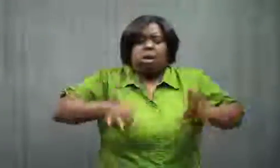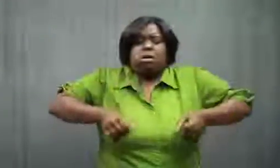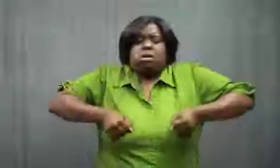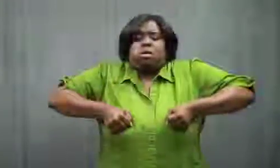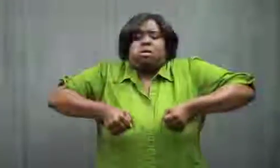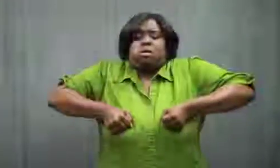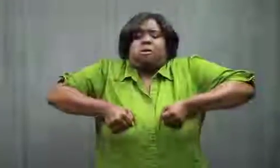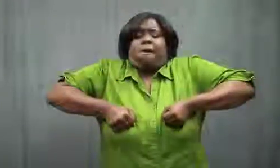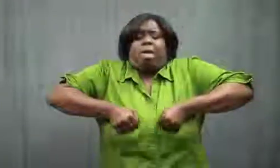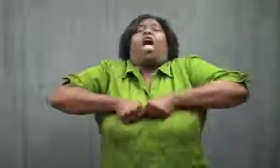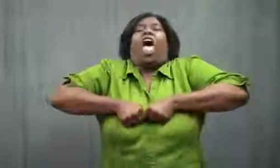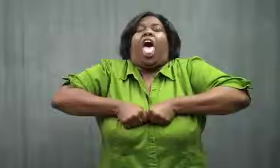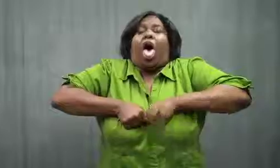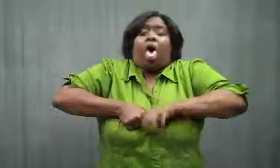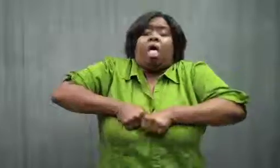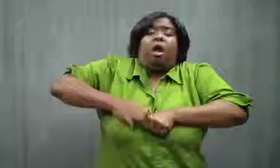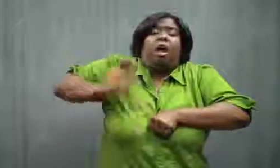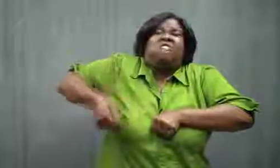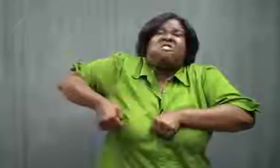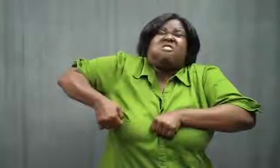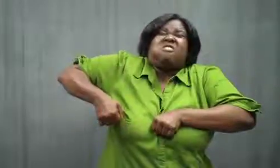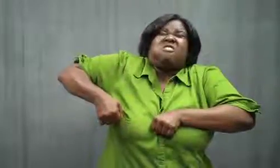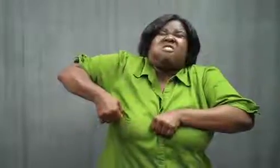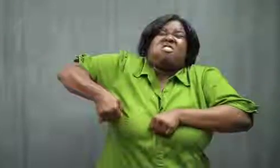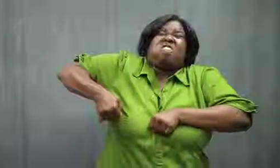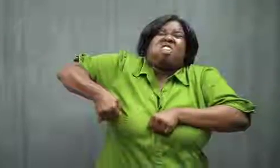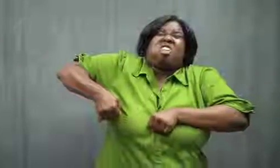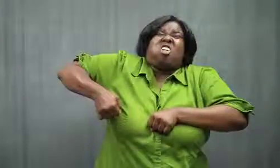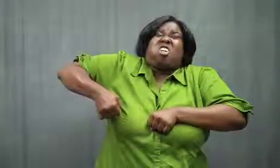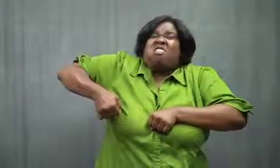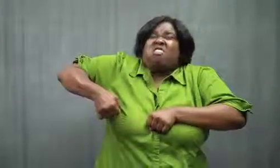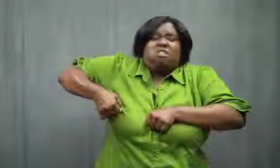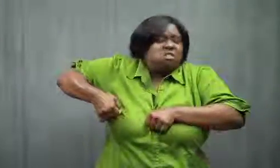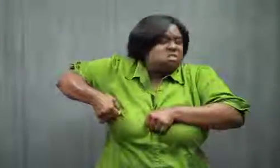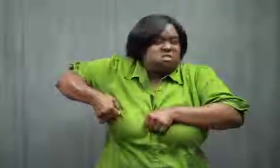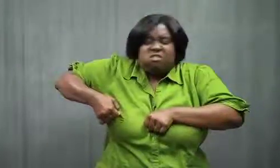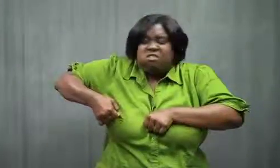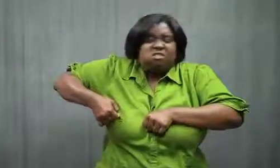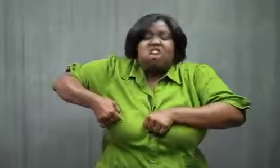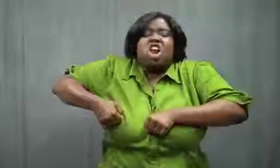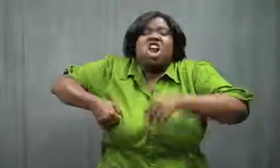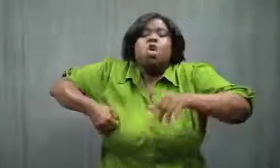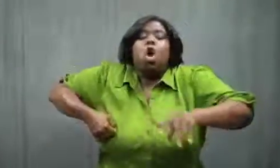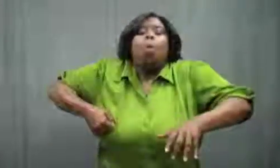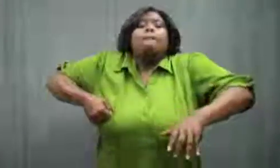I got the top of the zipper together, and tried to zip.